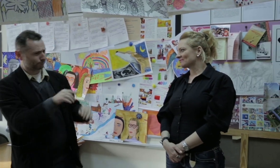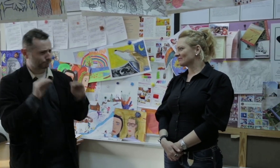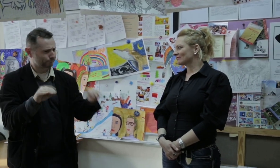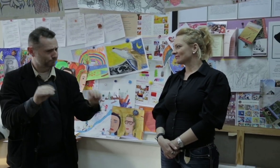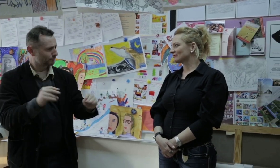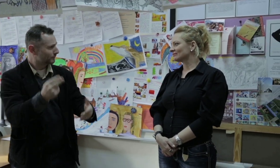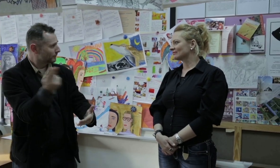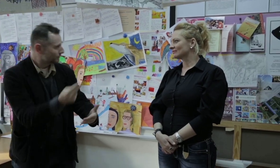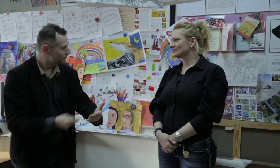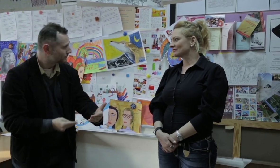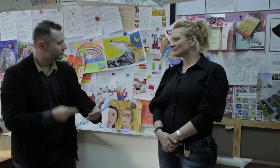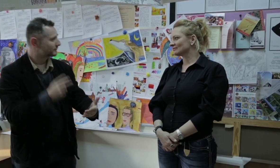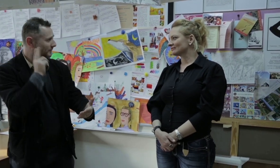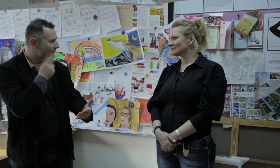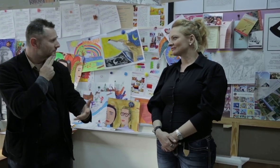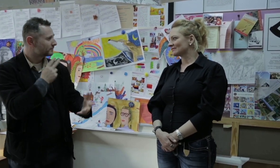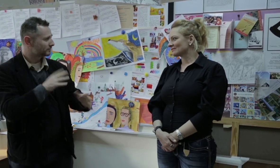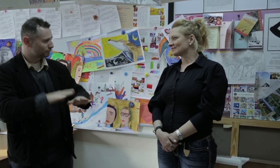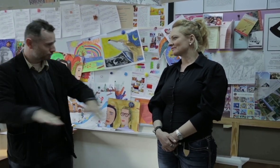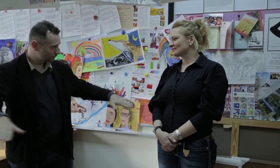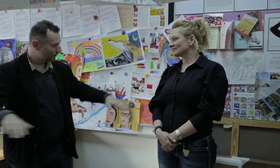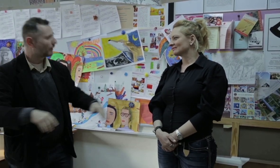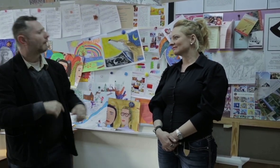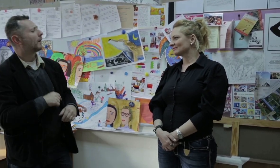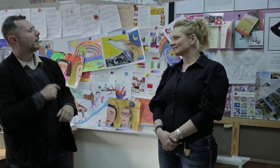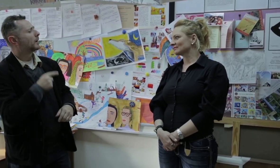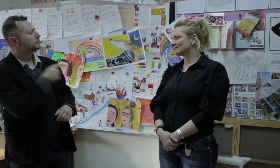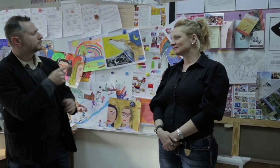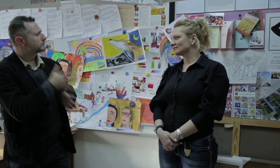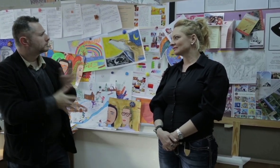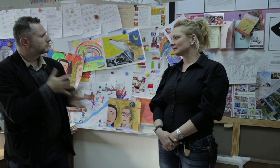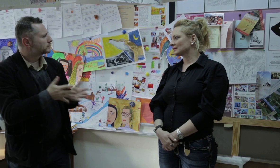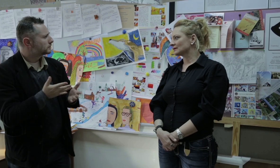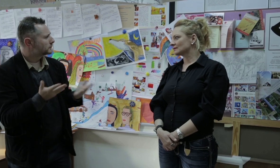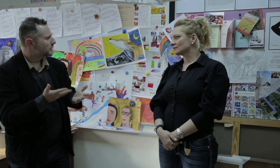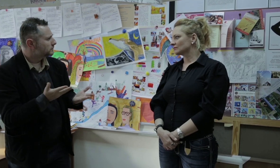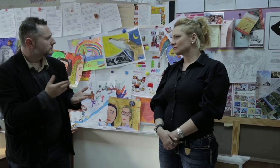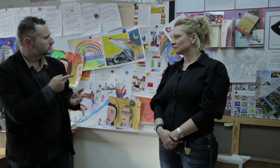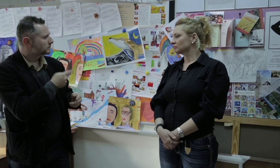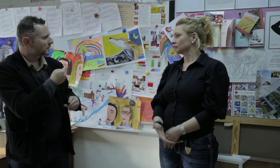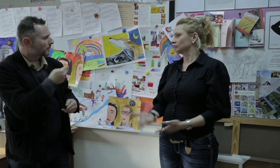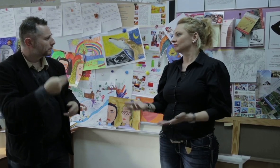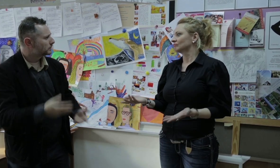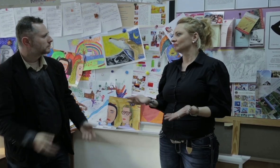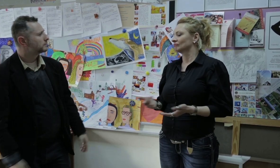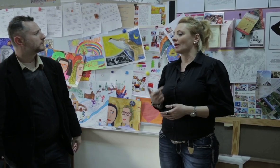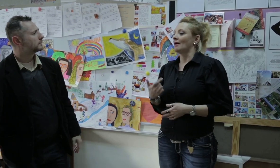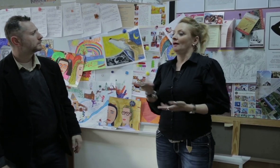year, that was the first time that had ever happened. Now, we can stay open and put on more shows.